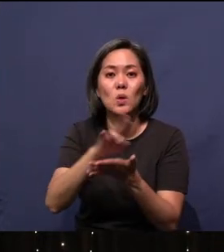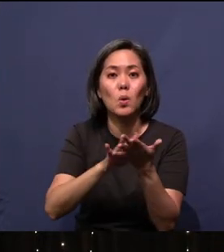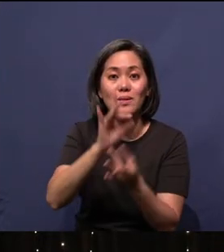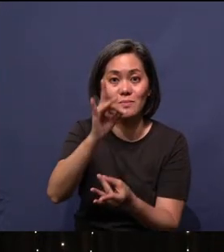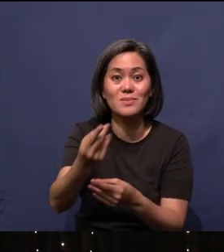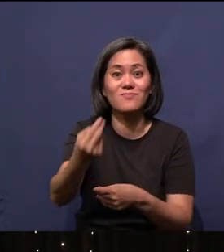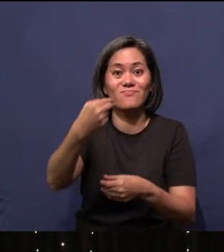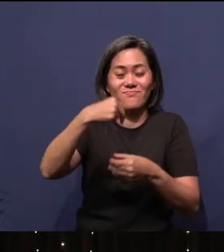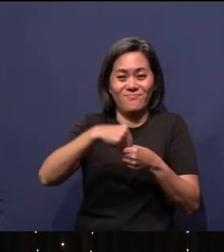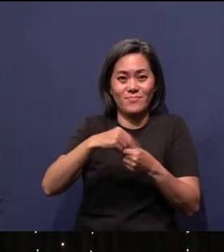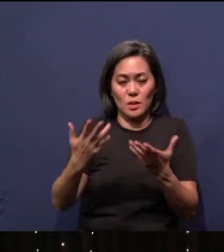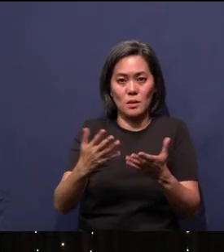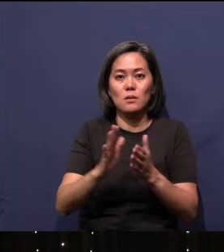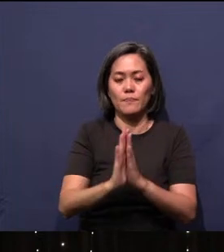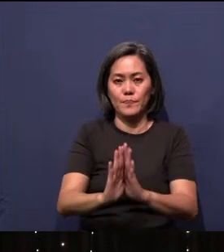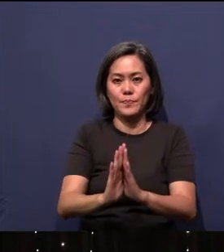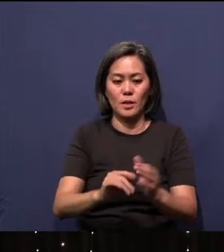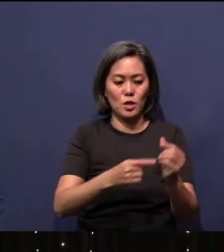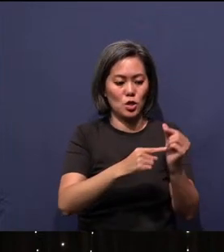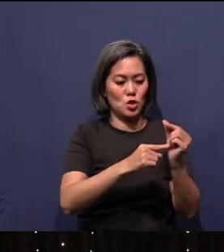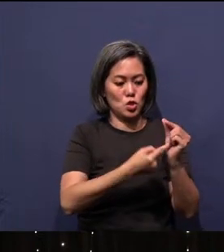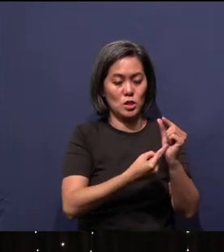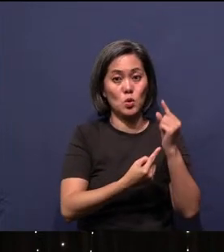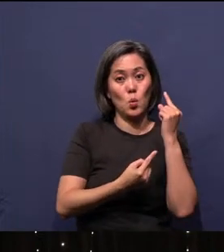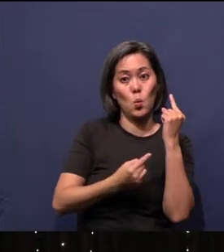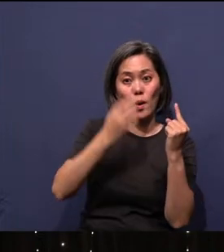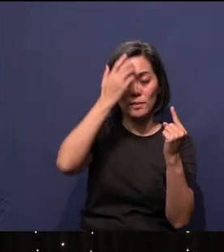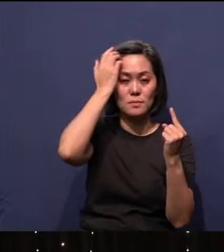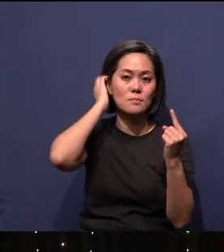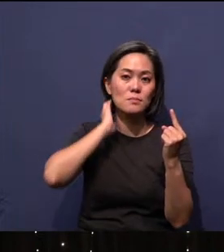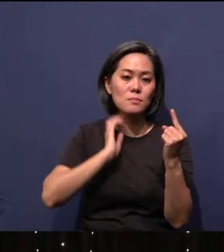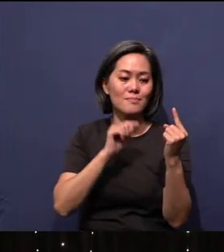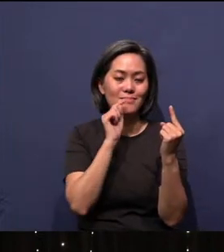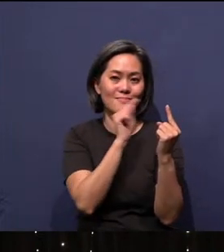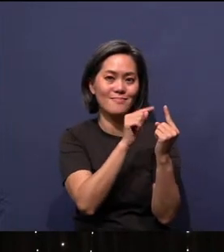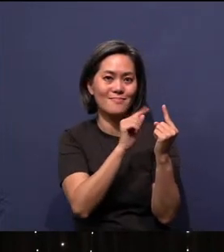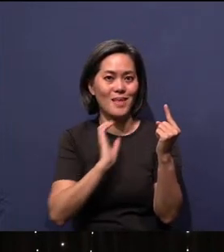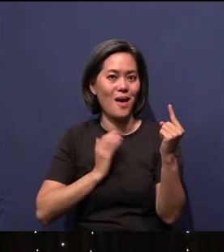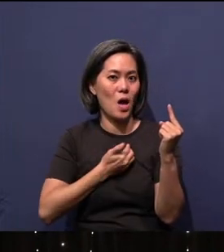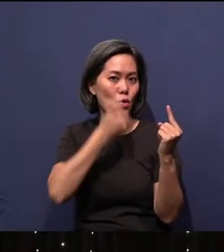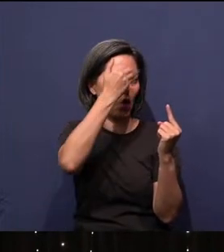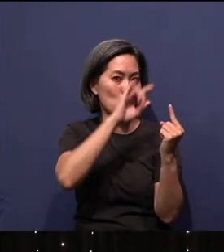So in Genesis 1, right from the very beginning, this is our God. But you compare